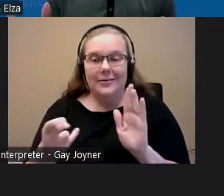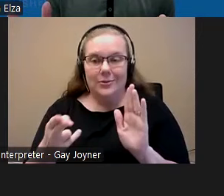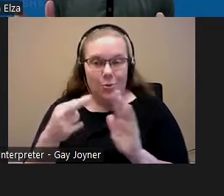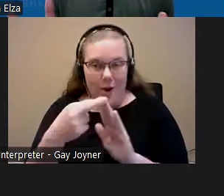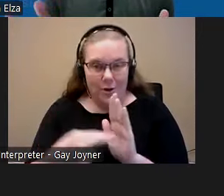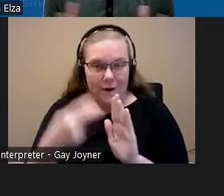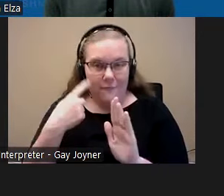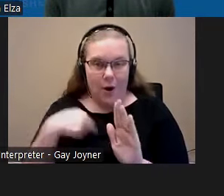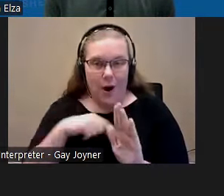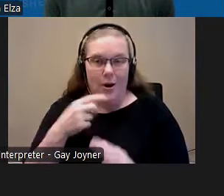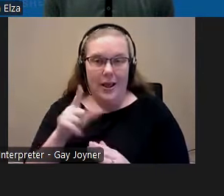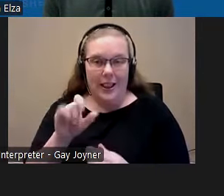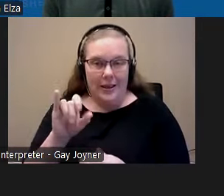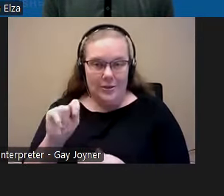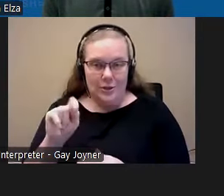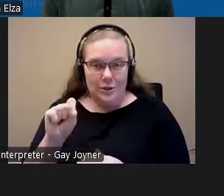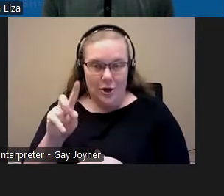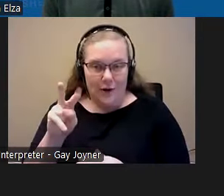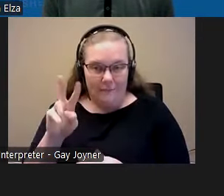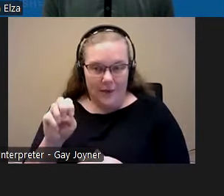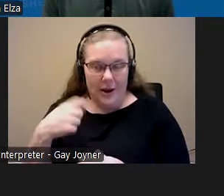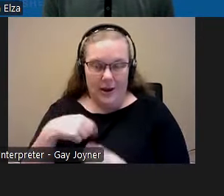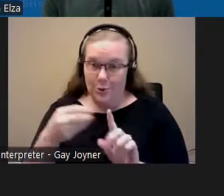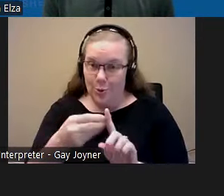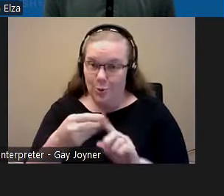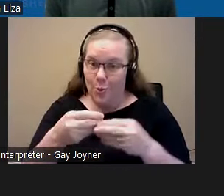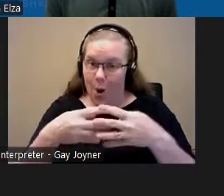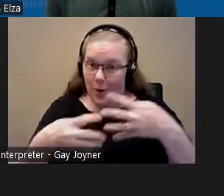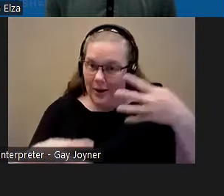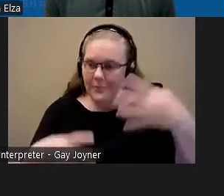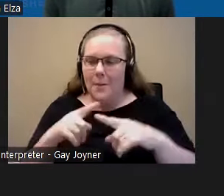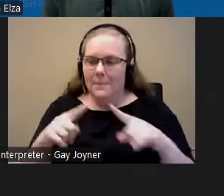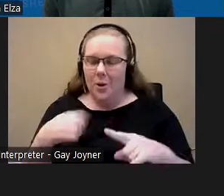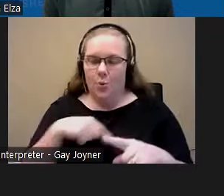listserv and it is growing. We would love to keep you updated about all the really